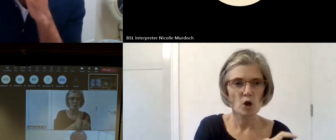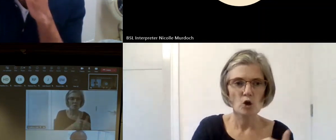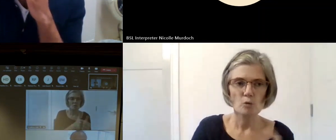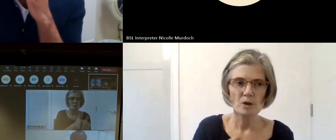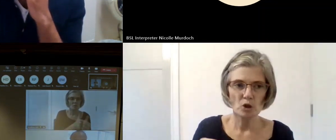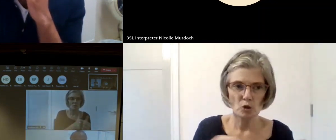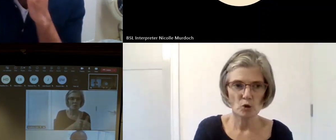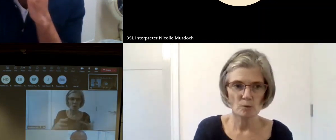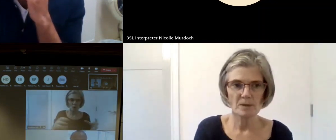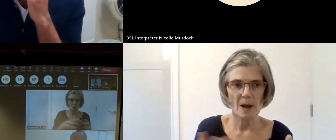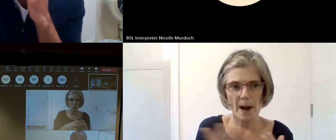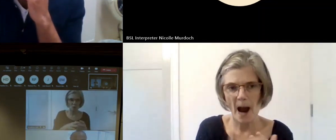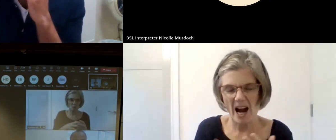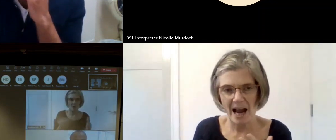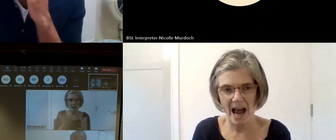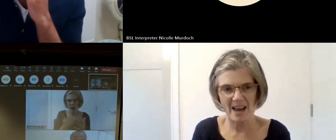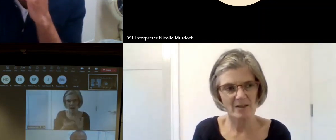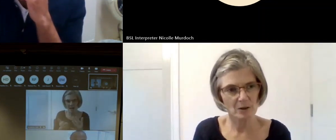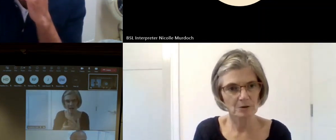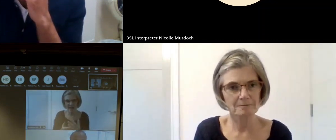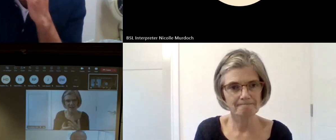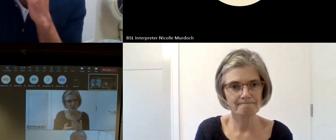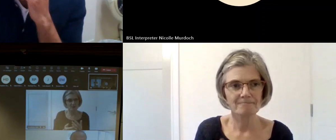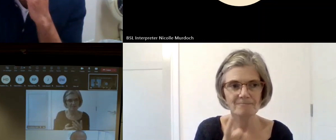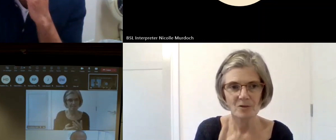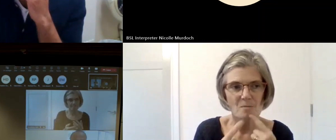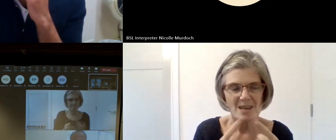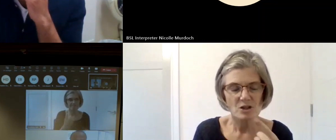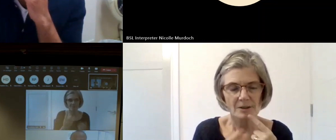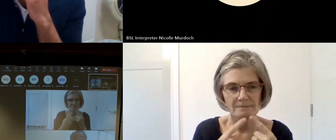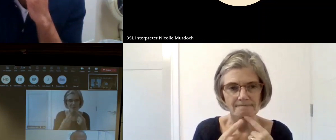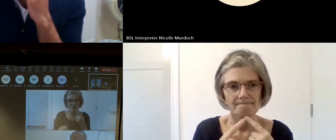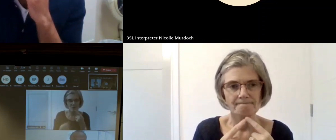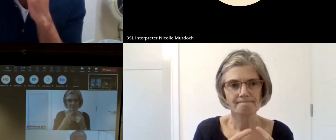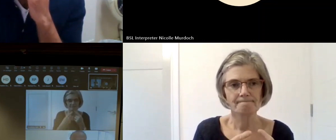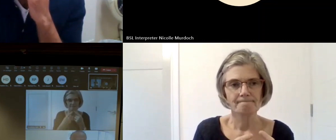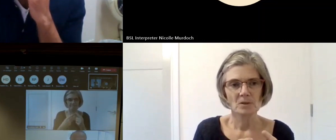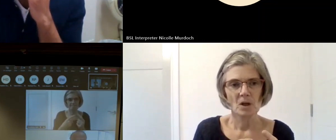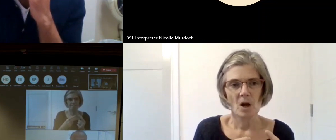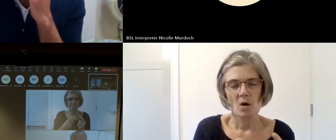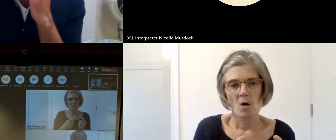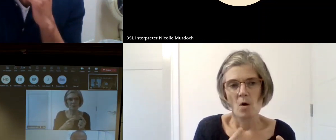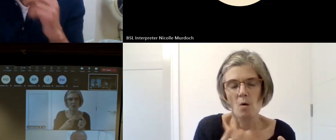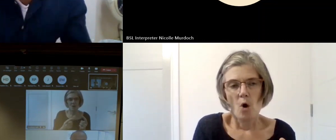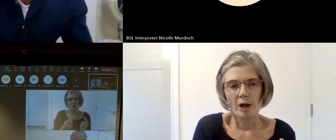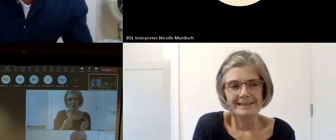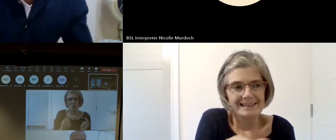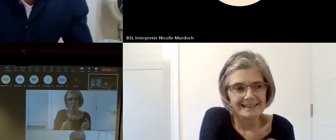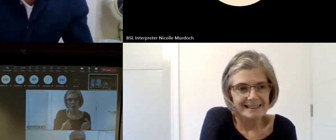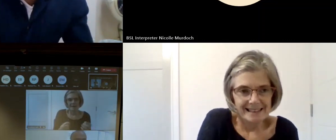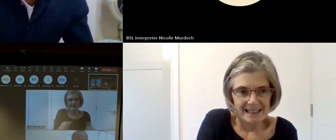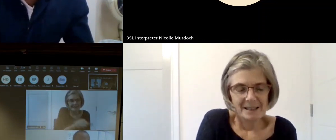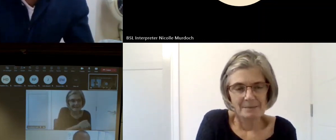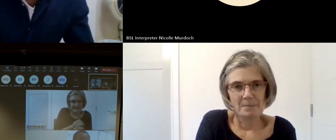digitization copyright just um what to keep what to thr out how we get their their archives